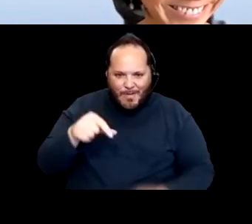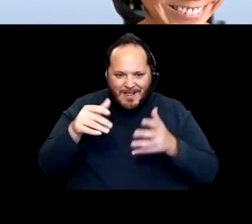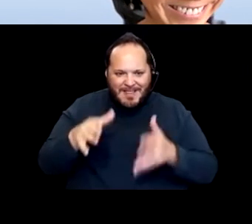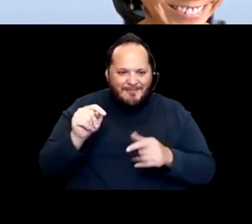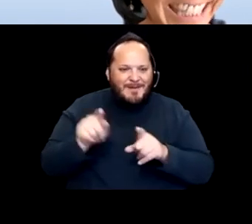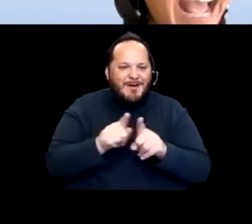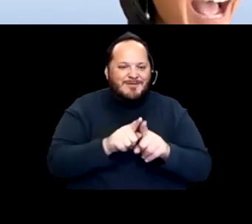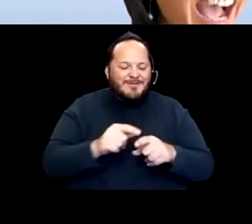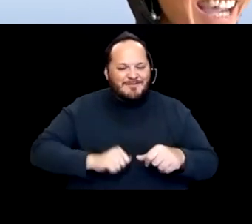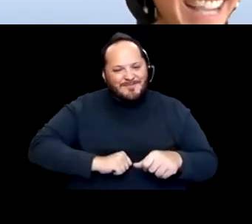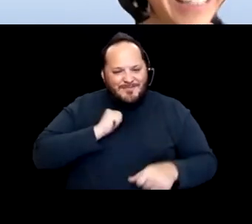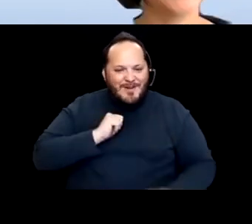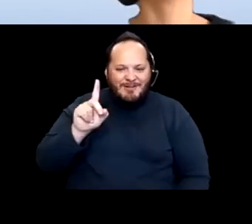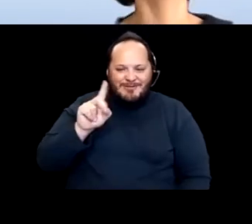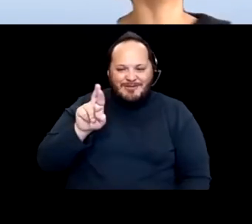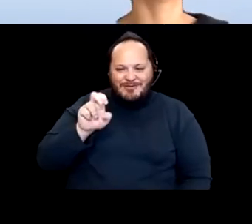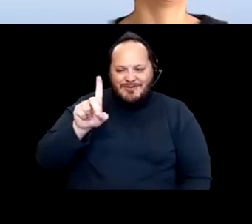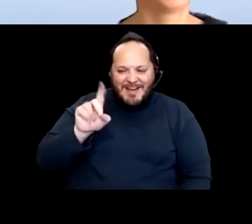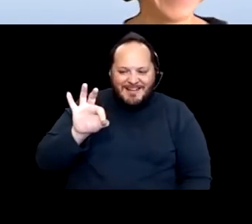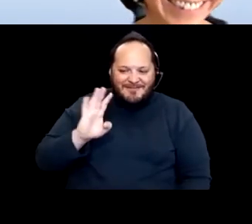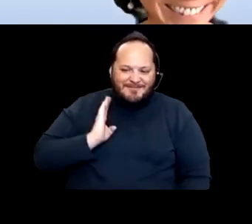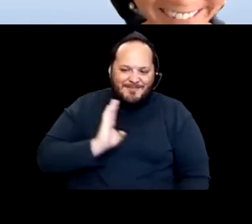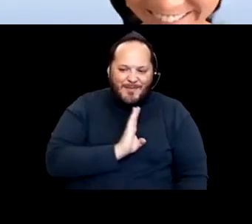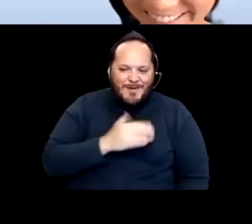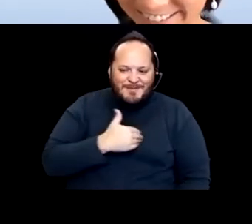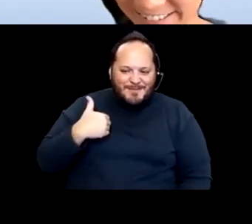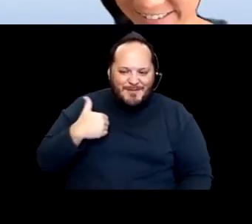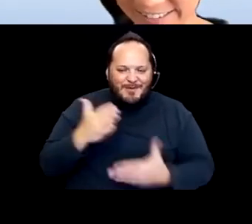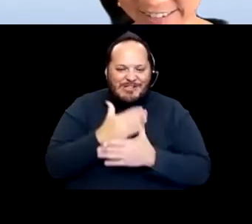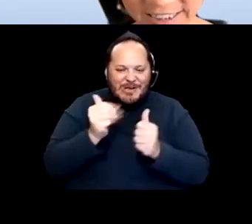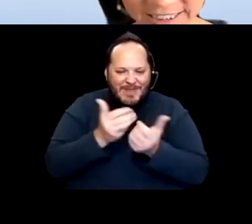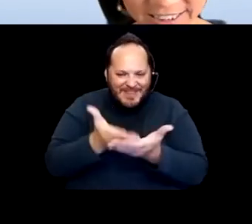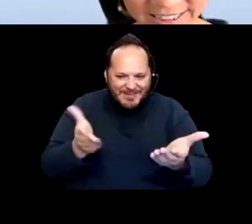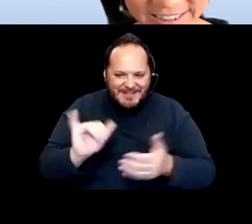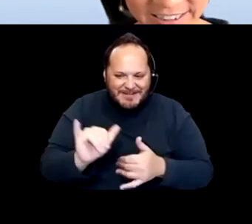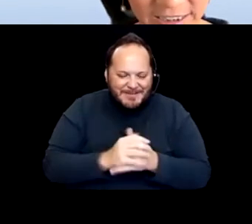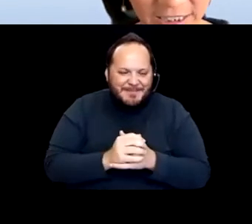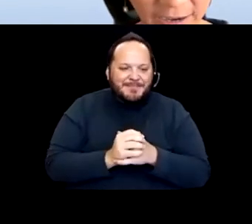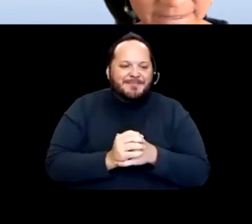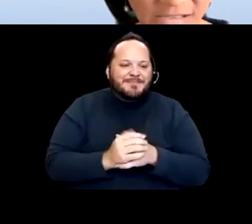So I just wanna share that with everyone as well but thank you for the introduction.